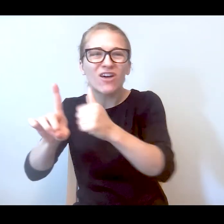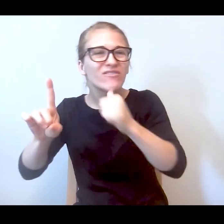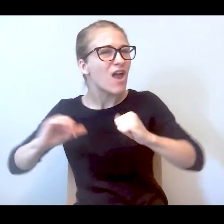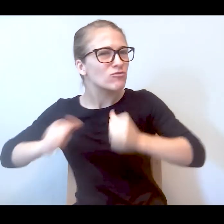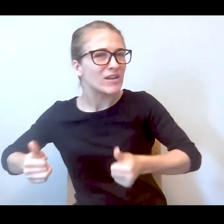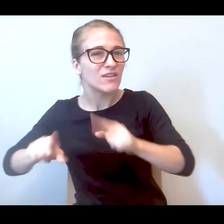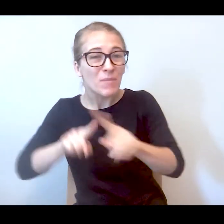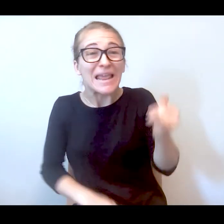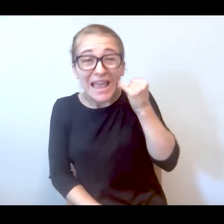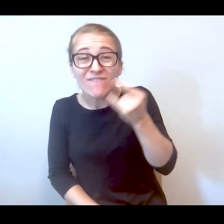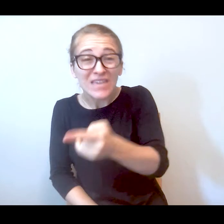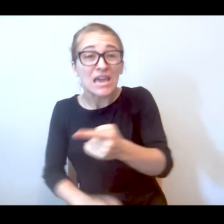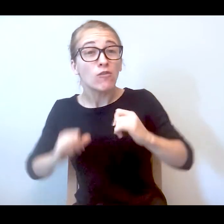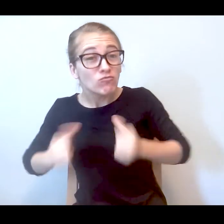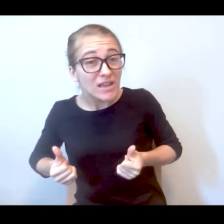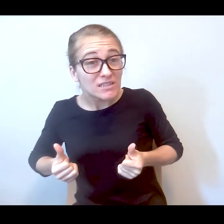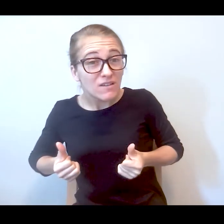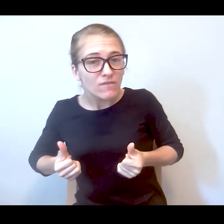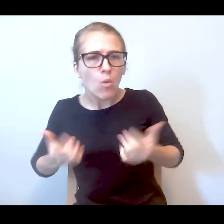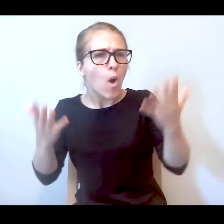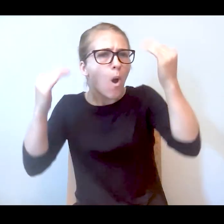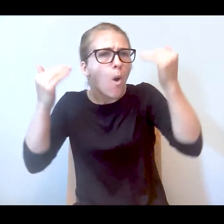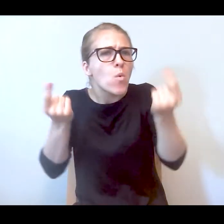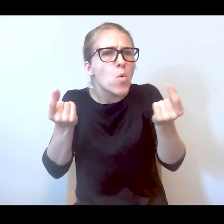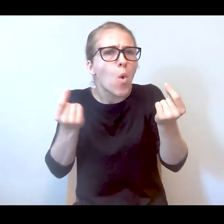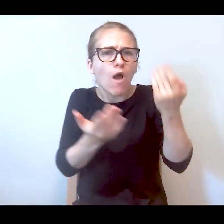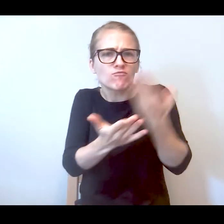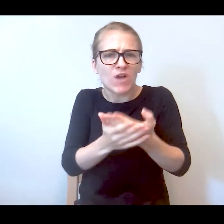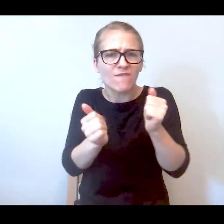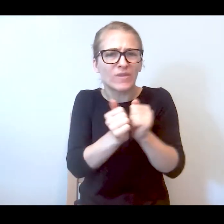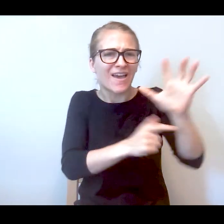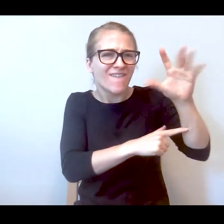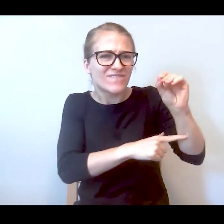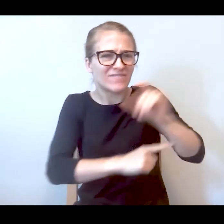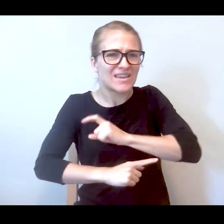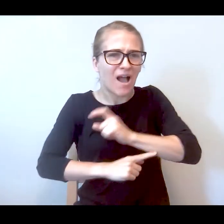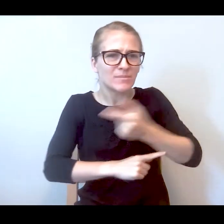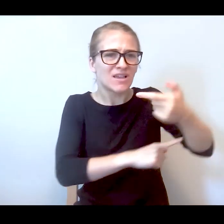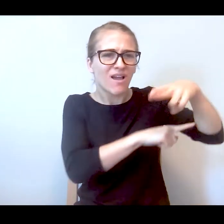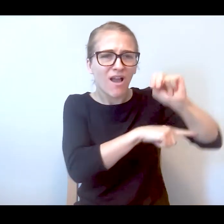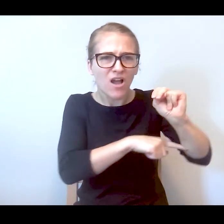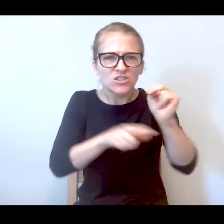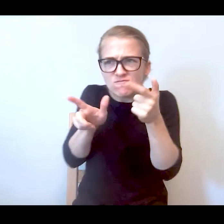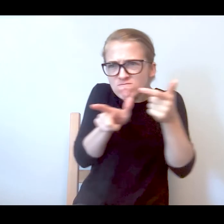aggressive, what were you hoping to accomplish coming here with 50 cops with guns. How was he